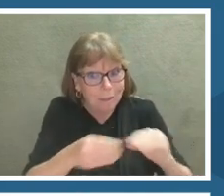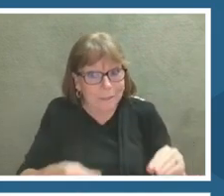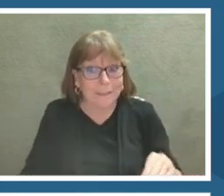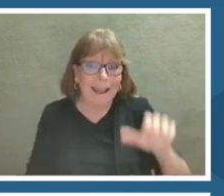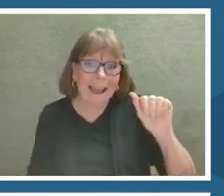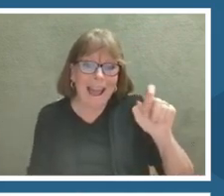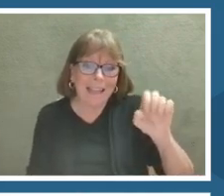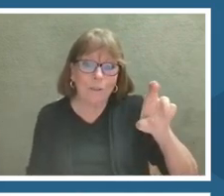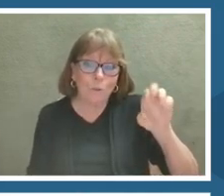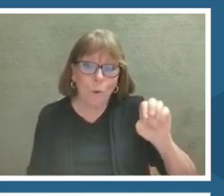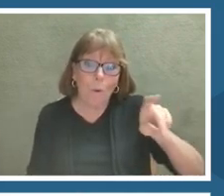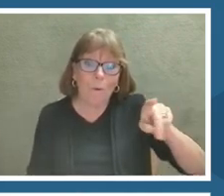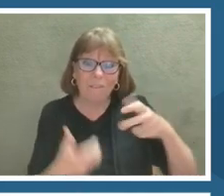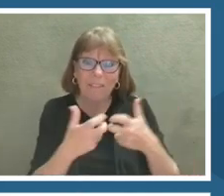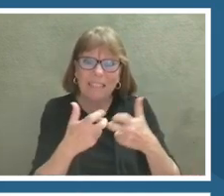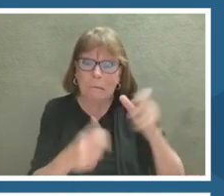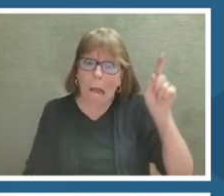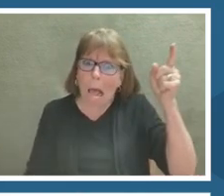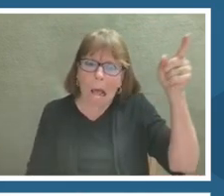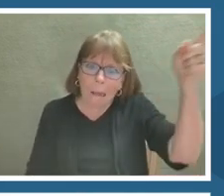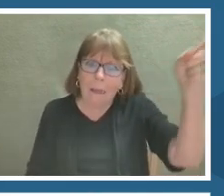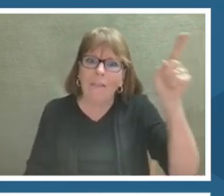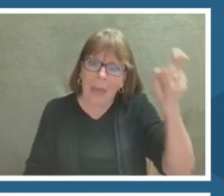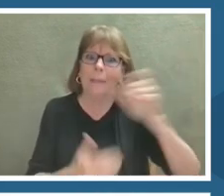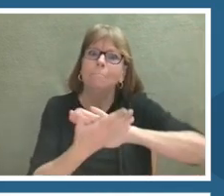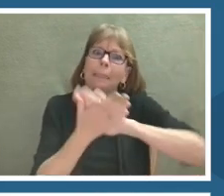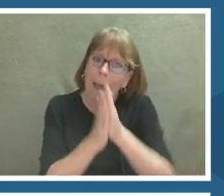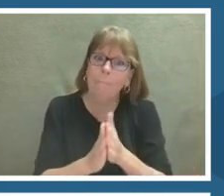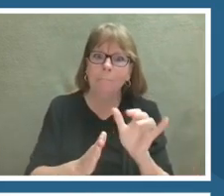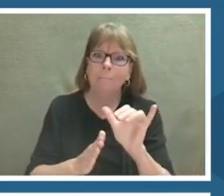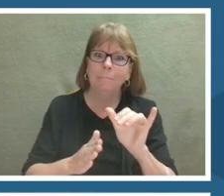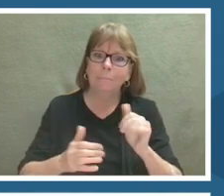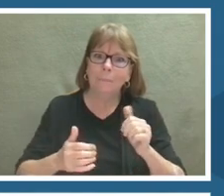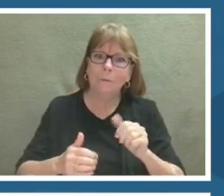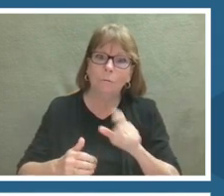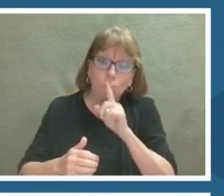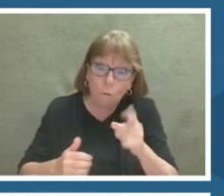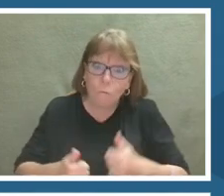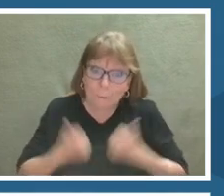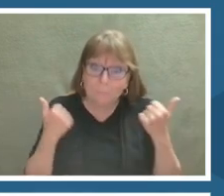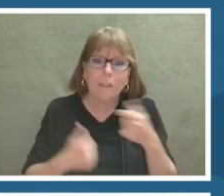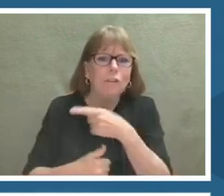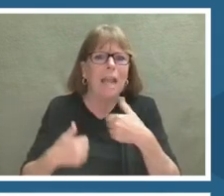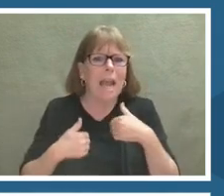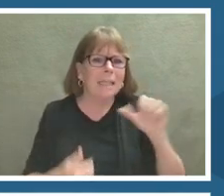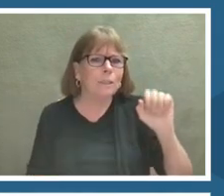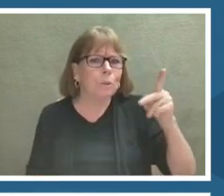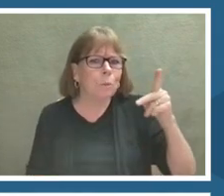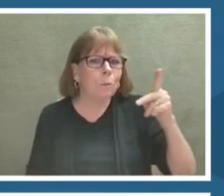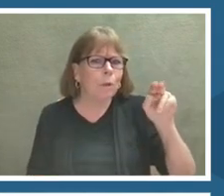I saw her give this talk about scanning this super NoMa supernova remnant it's all the